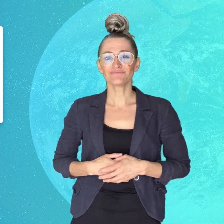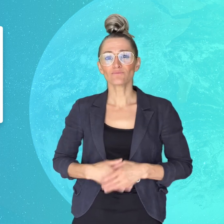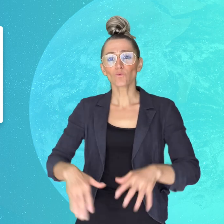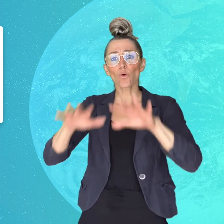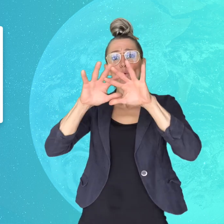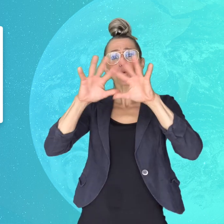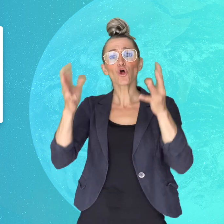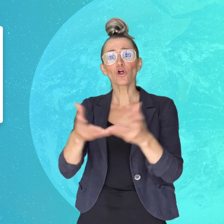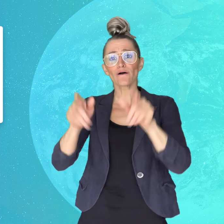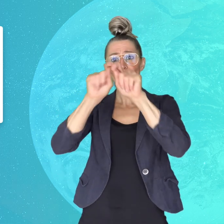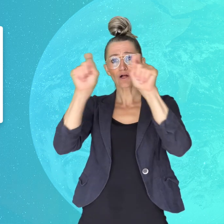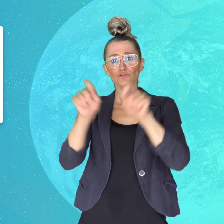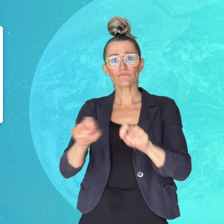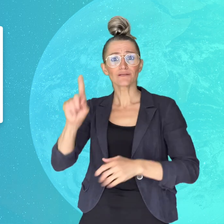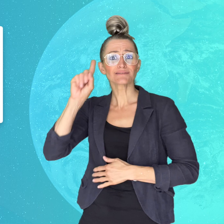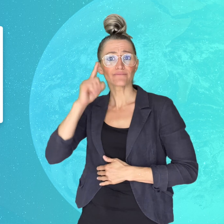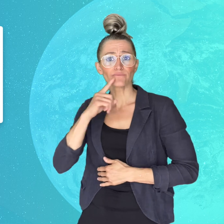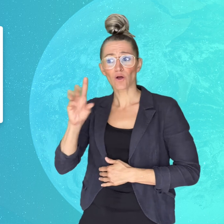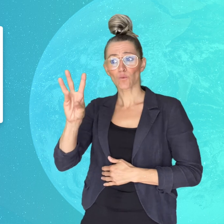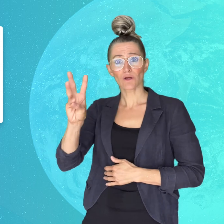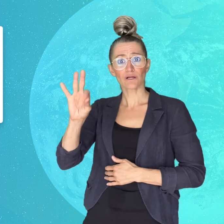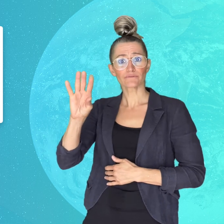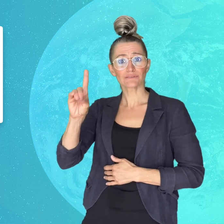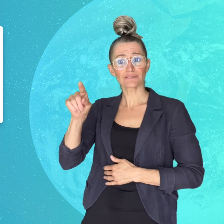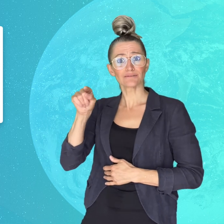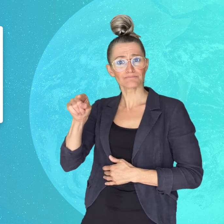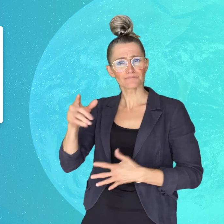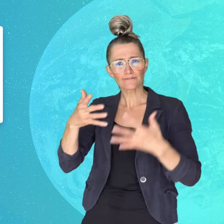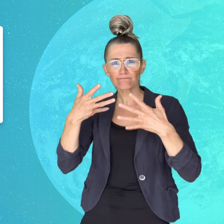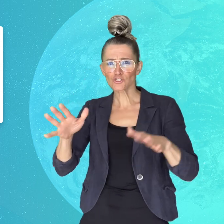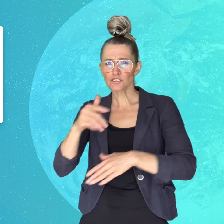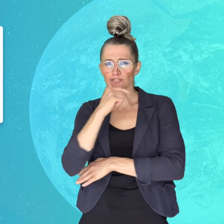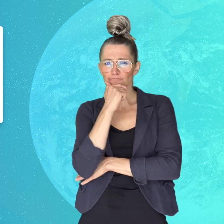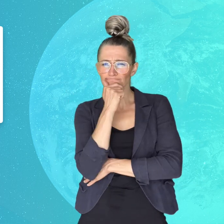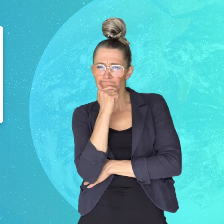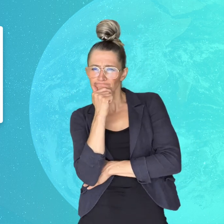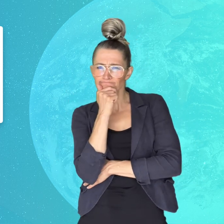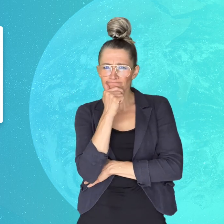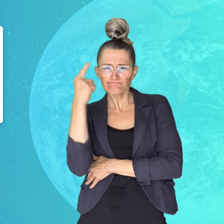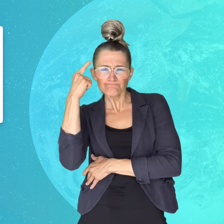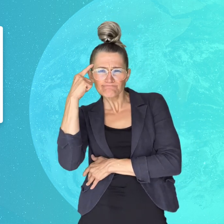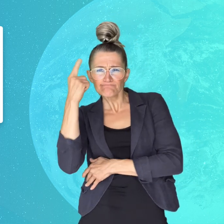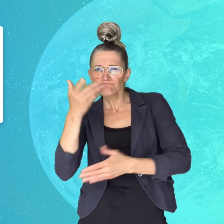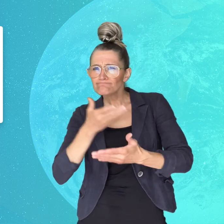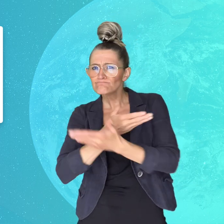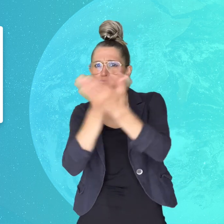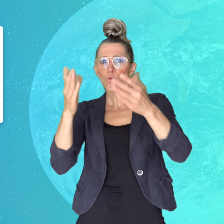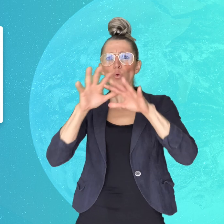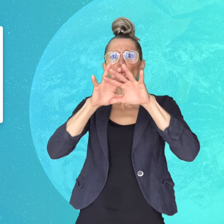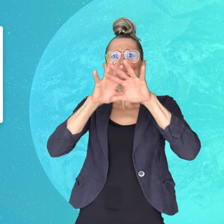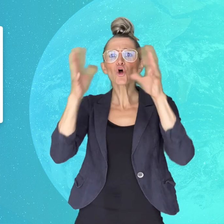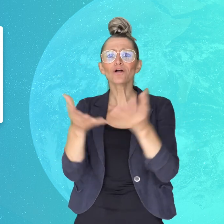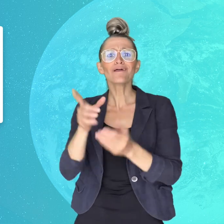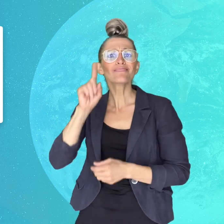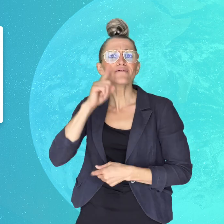The World Federation of the Deaf (WFD) estimates the global Deaf